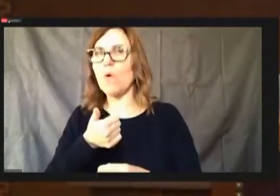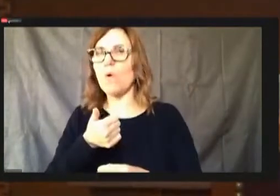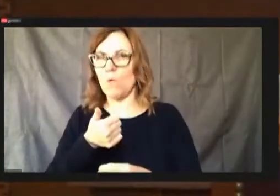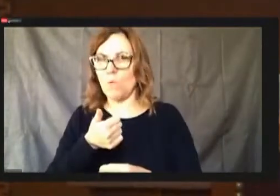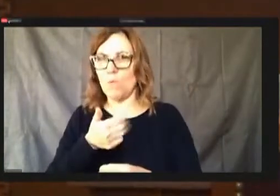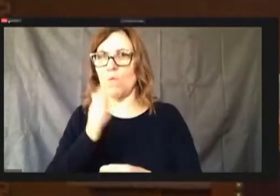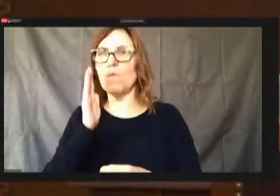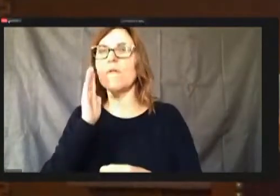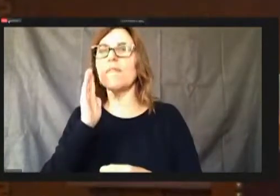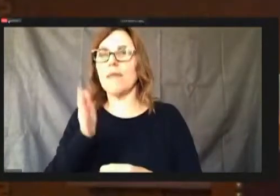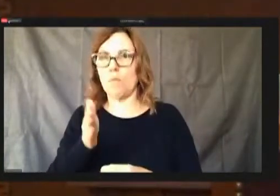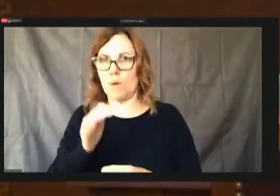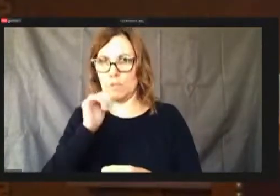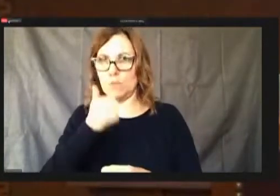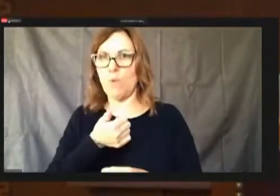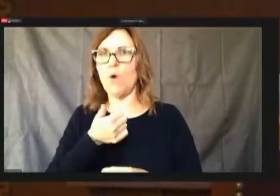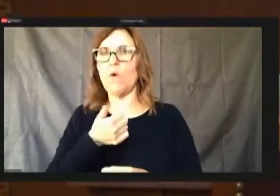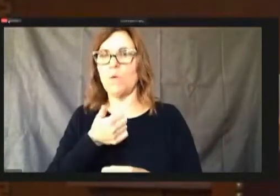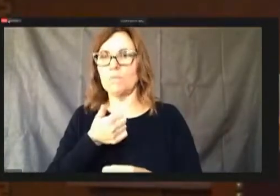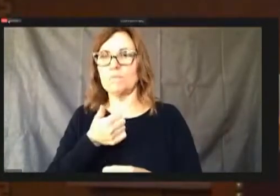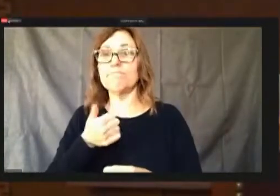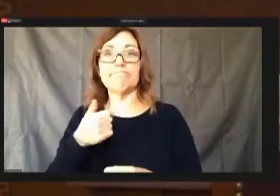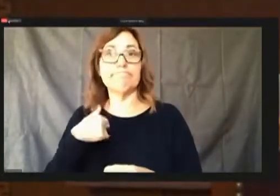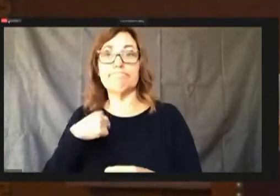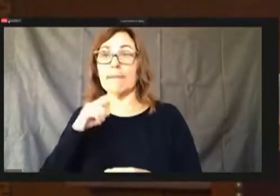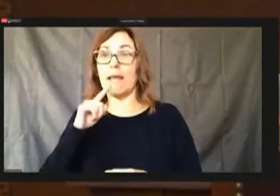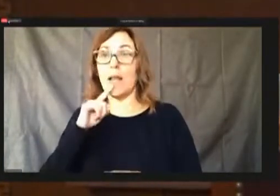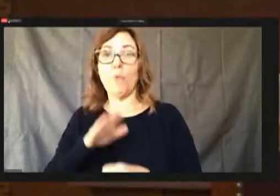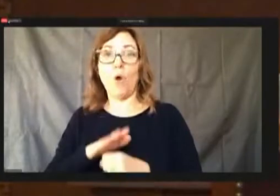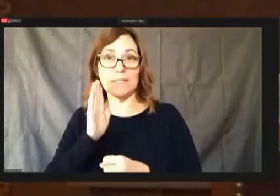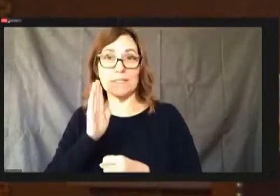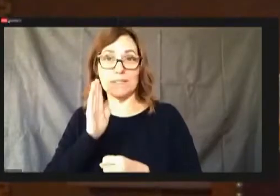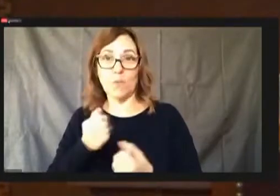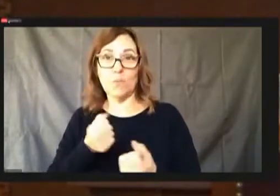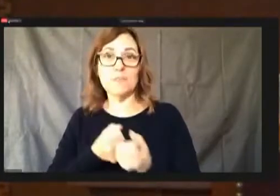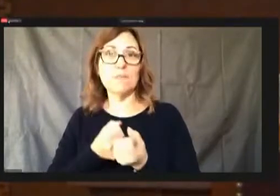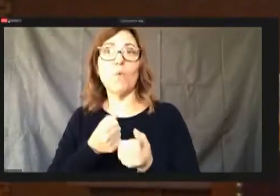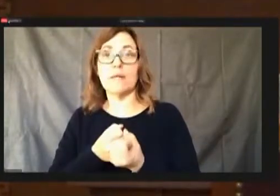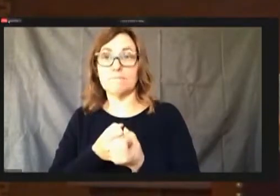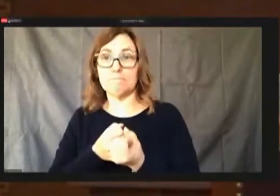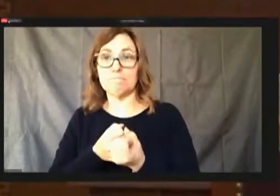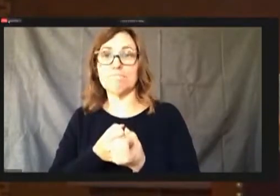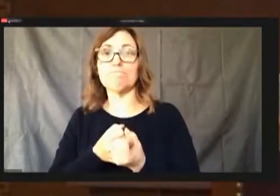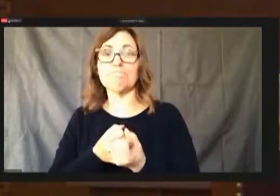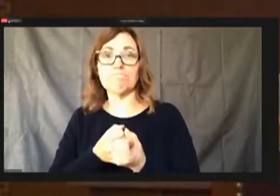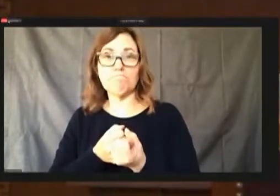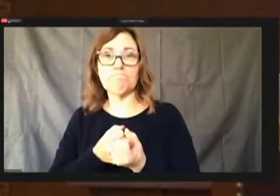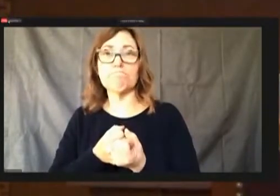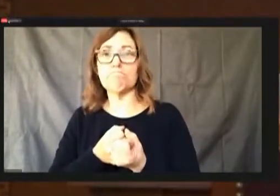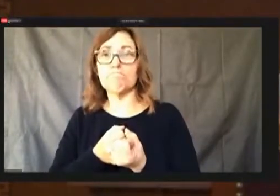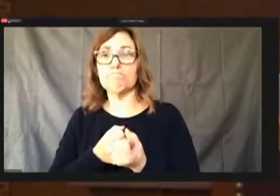And I promised I would support it. And so, that comes to us tomorrow.